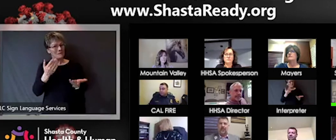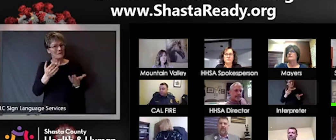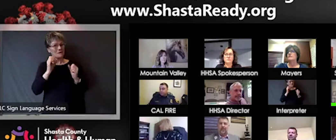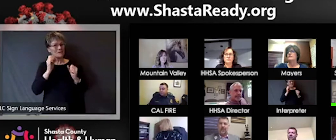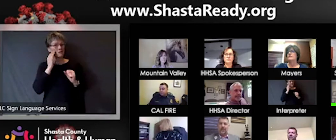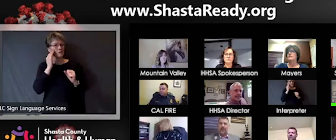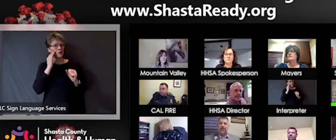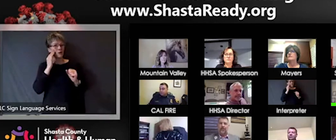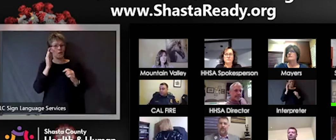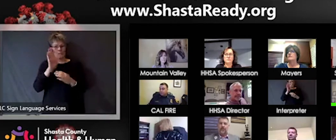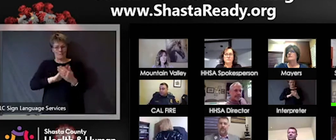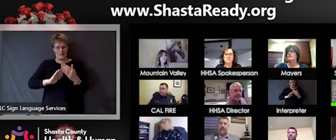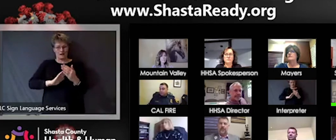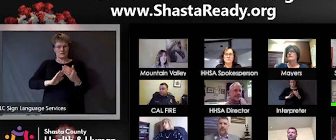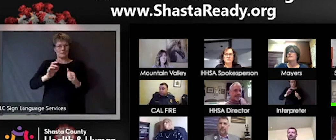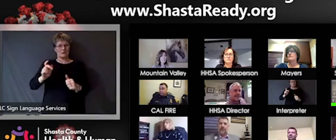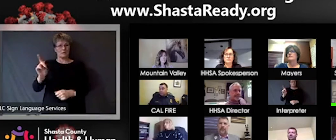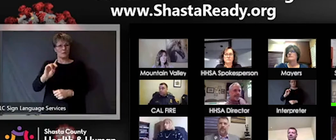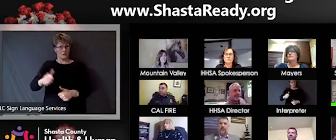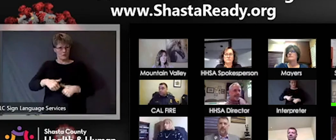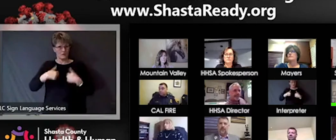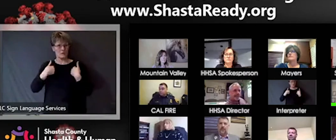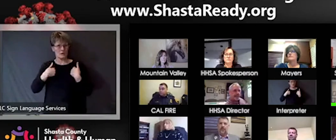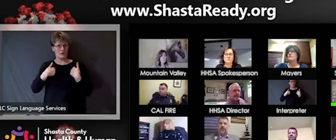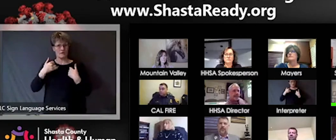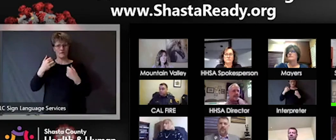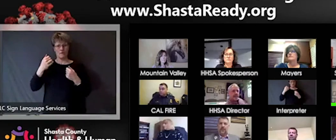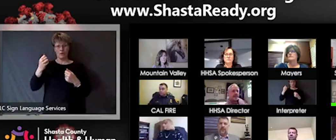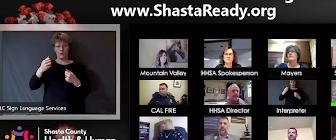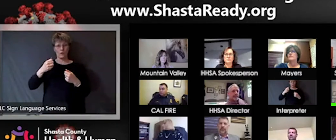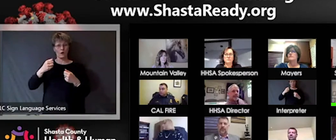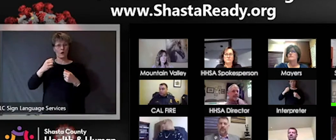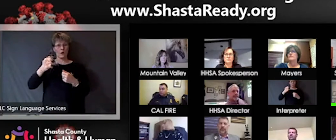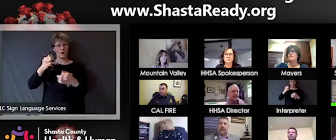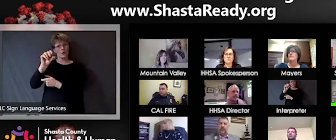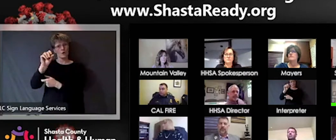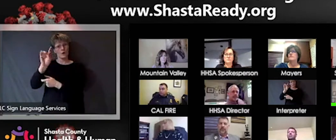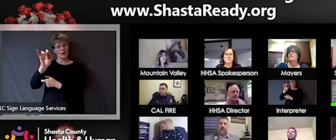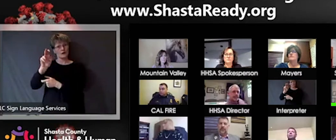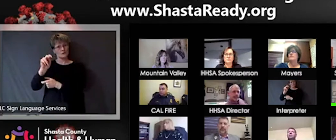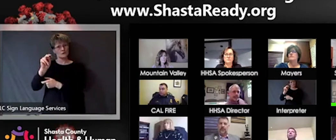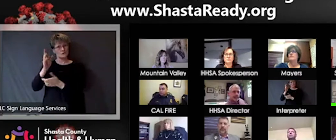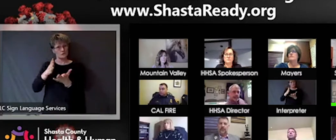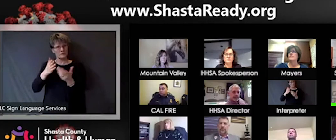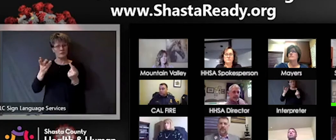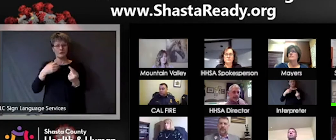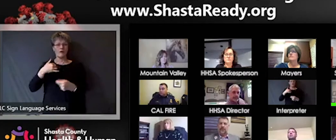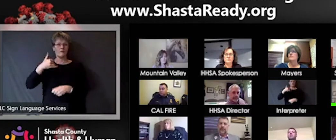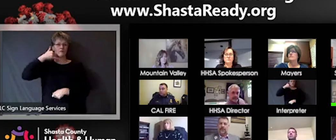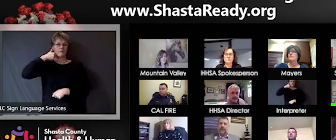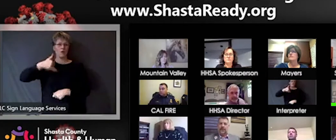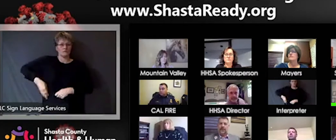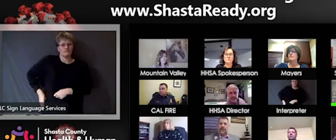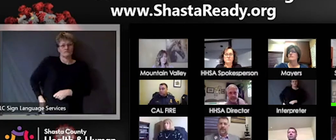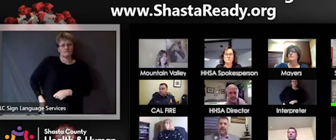you are, because we all carry our phone so close to us these days that somehow, you know, the kind of the mapping of where you've been might